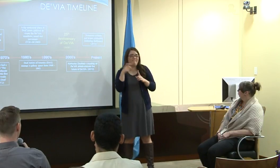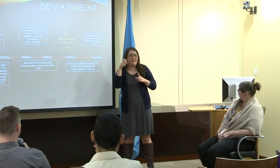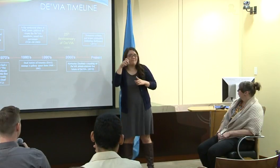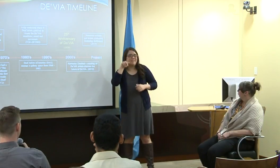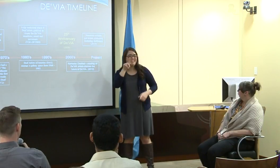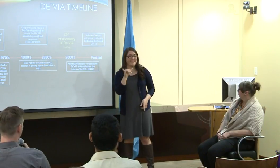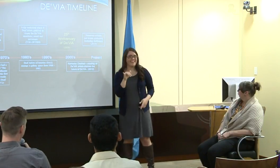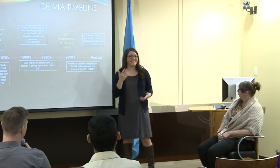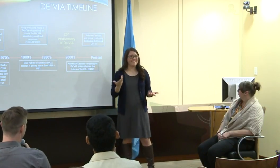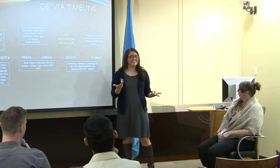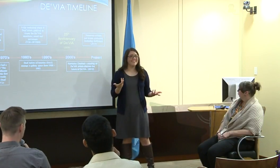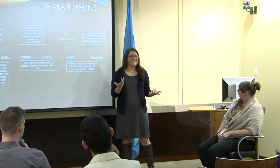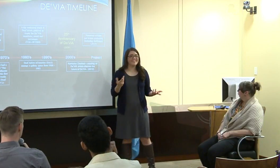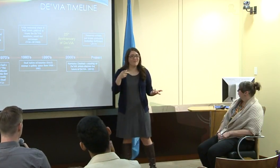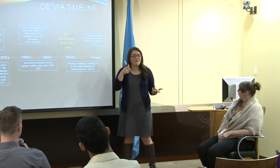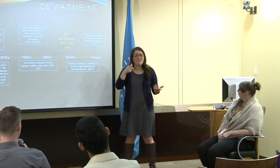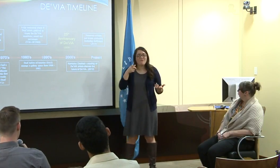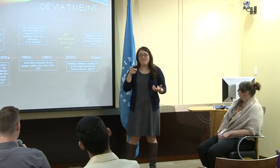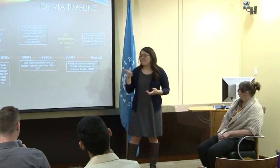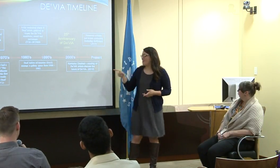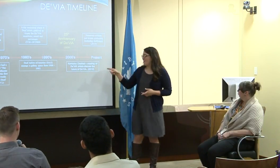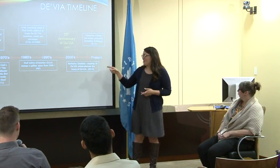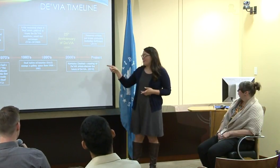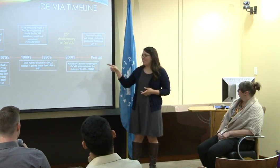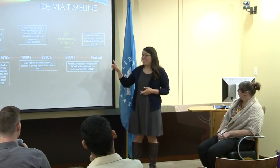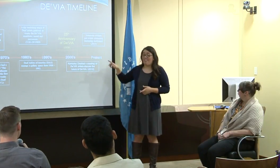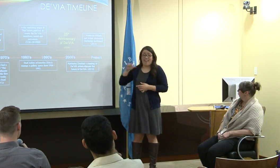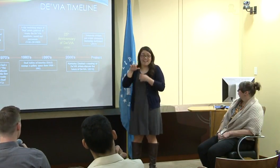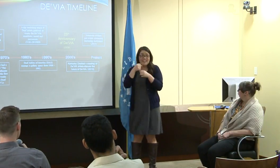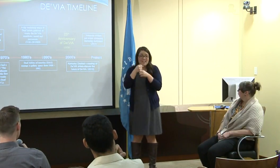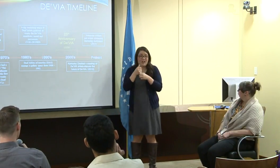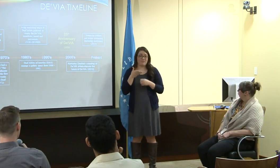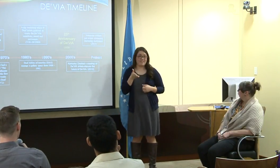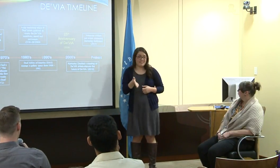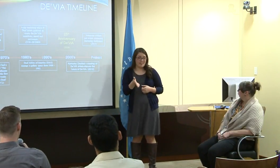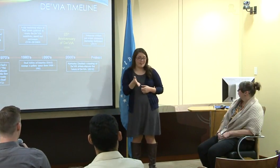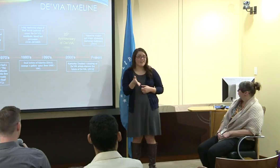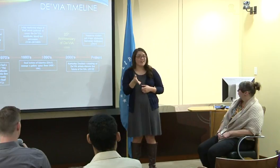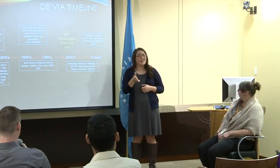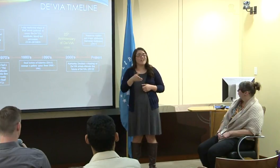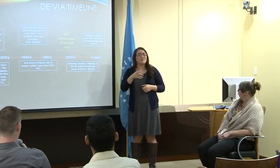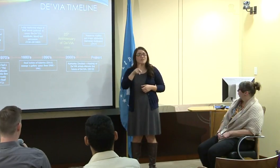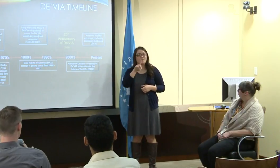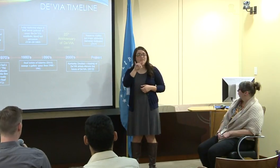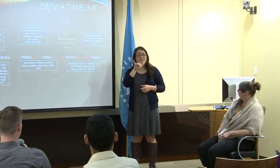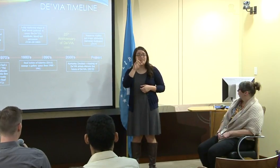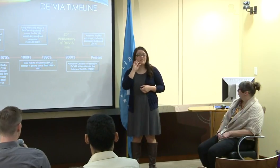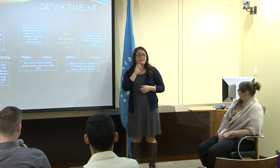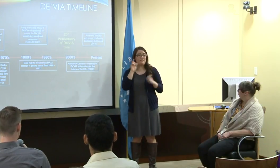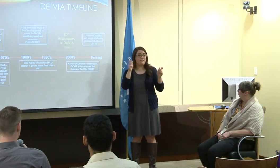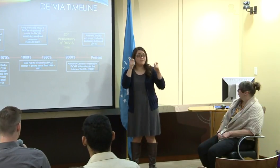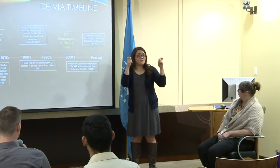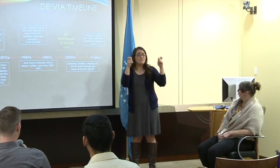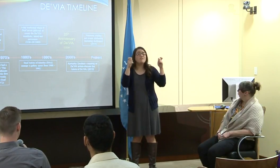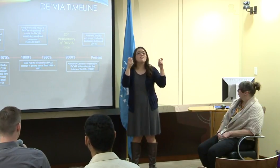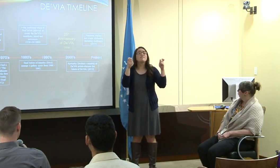And so like I said, I was from -- I am from Kentucky, and I was there during this year.